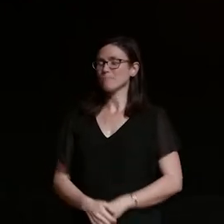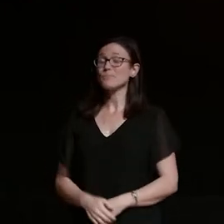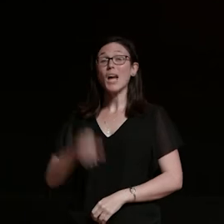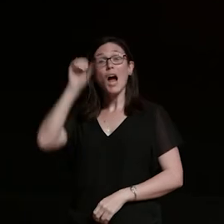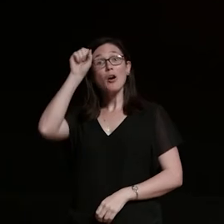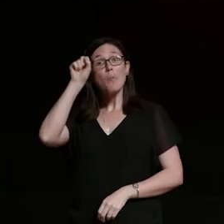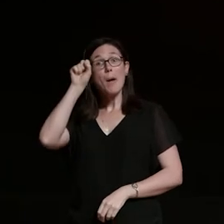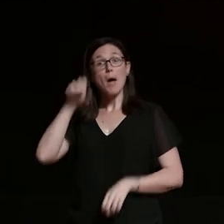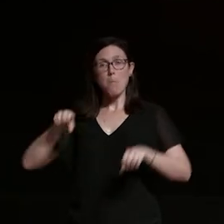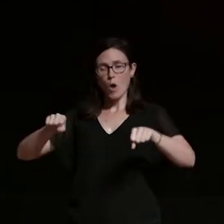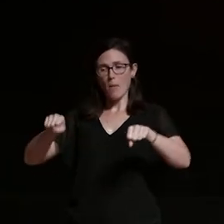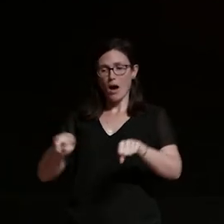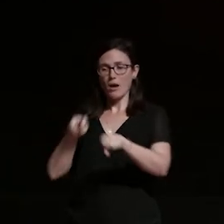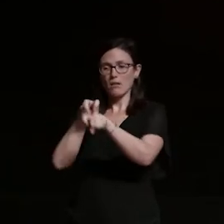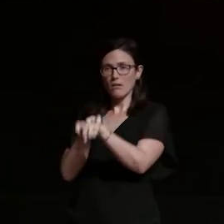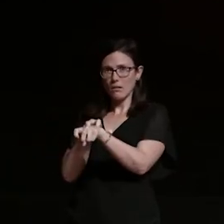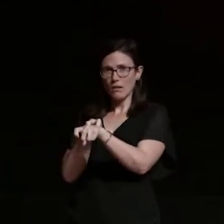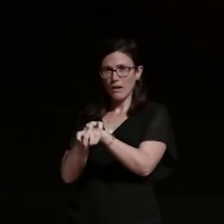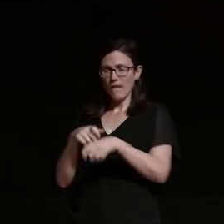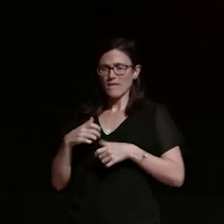and just feeling an immense amount of pressure on my chest